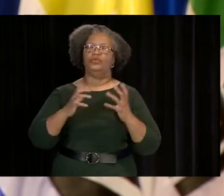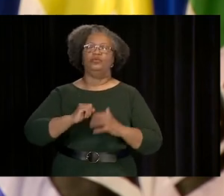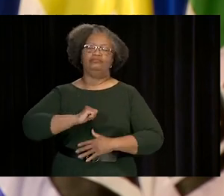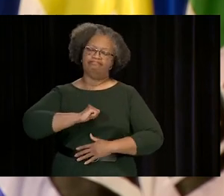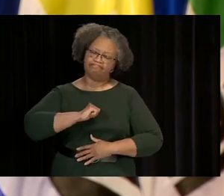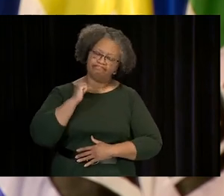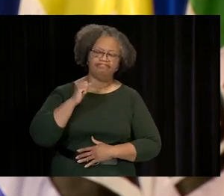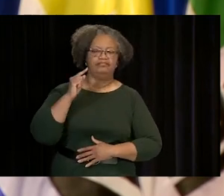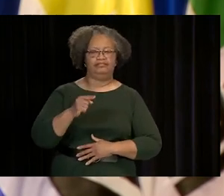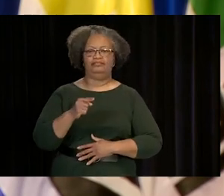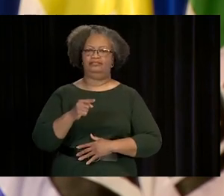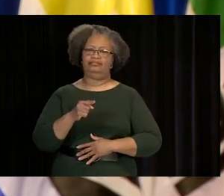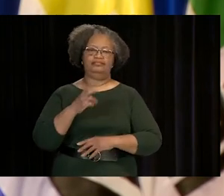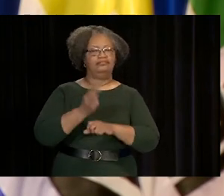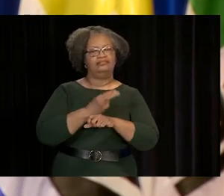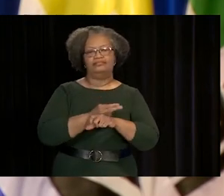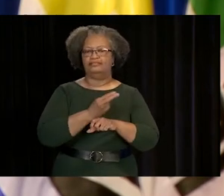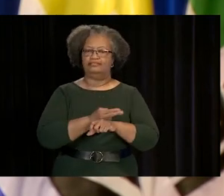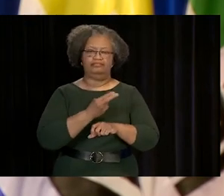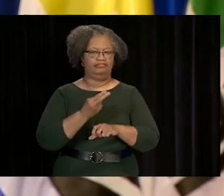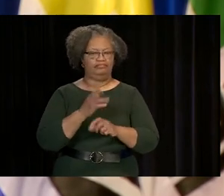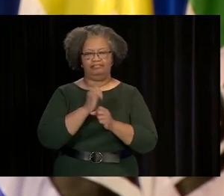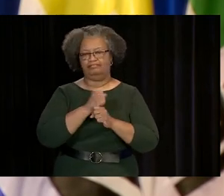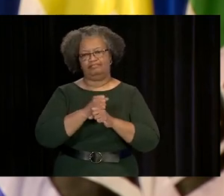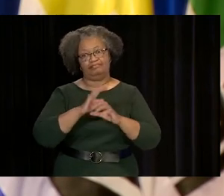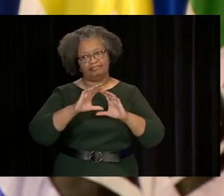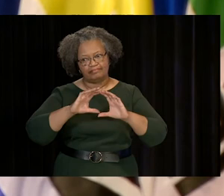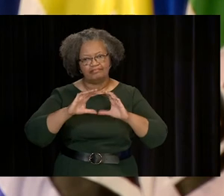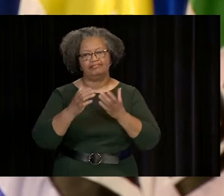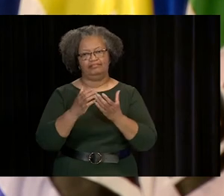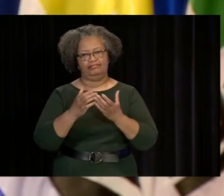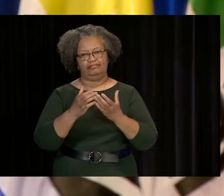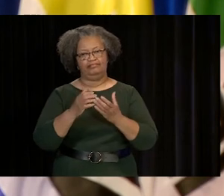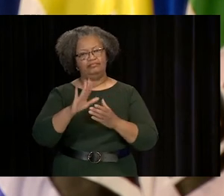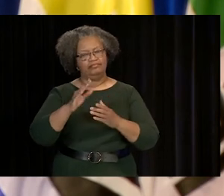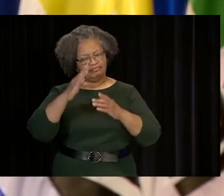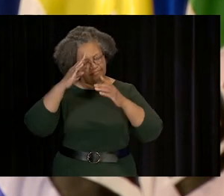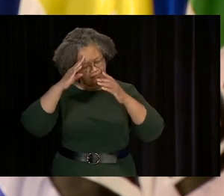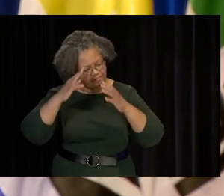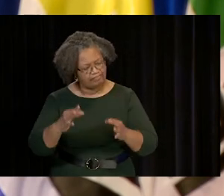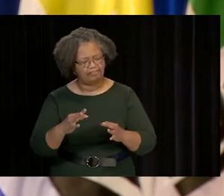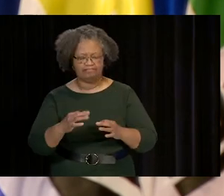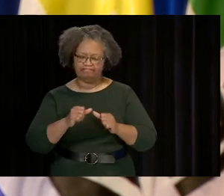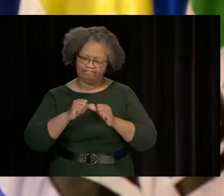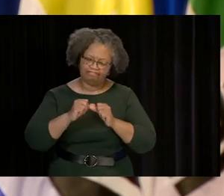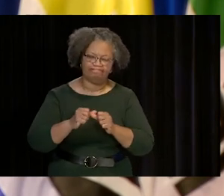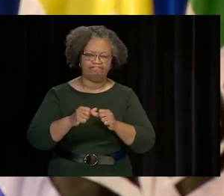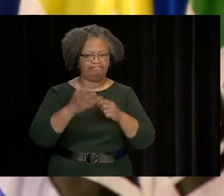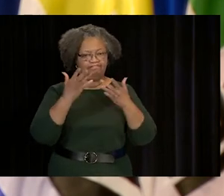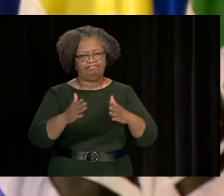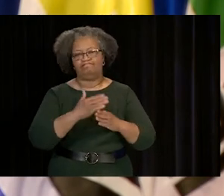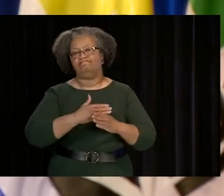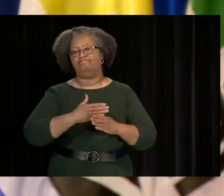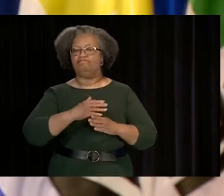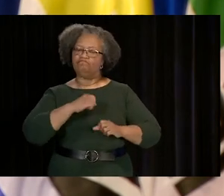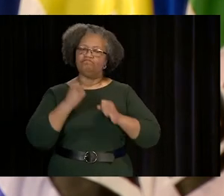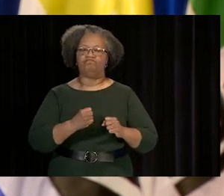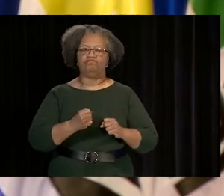WE ARE SO PROUD OF THIS HISTORY-MAKING CLASS OF GRADUATES, AND YOUR DETERMINATION AND GRIT TO FINISH STRONG WILL BE REMEMBERED FOR YEARS TO COME.